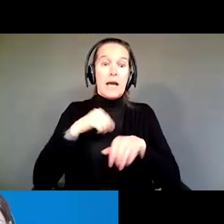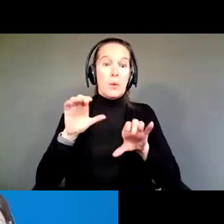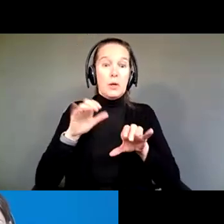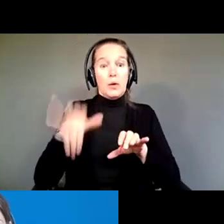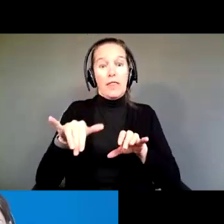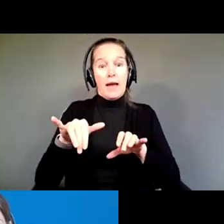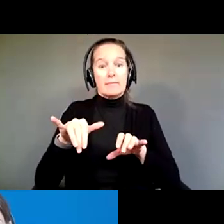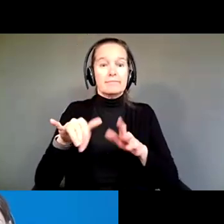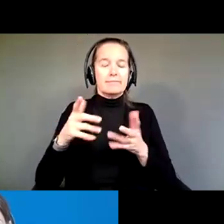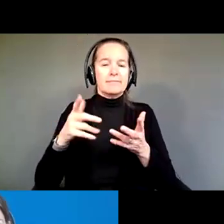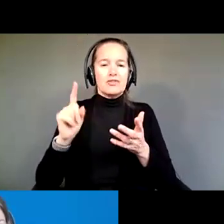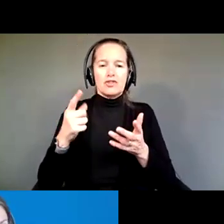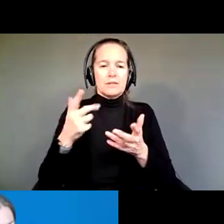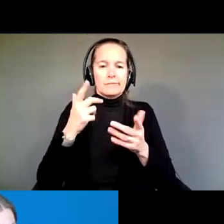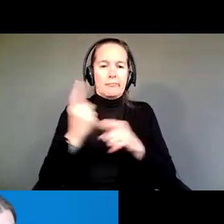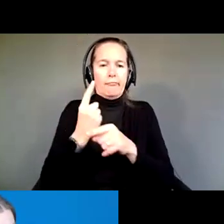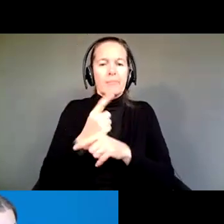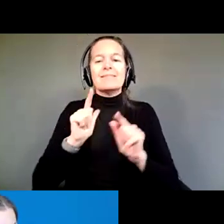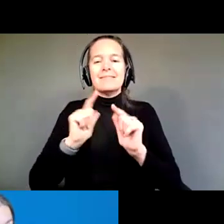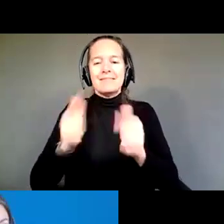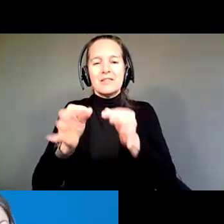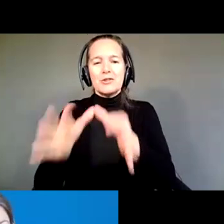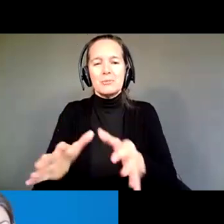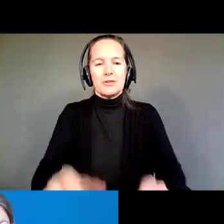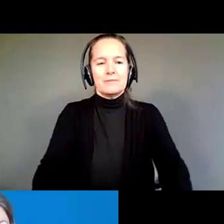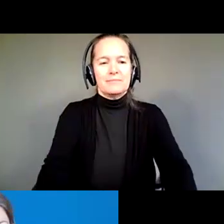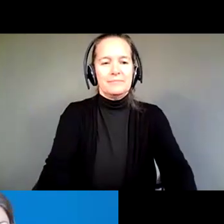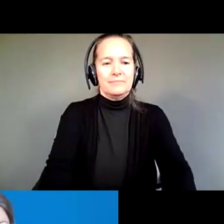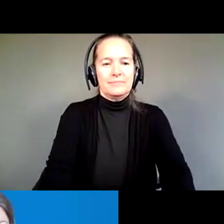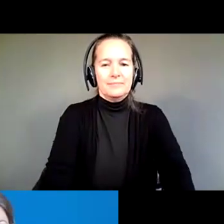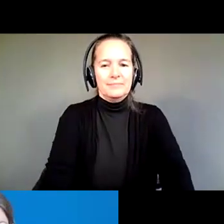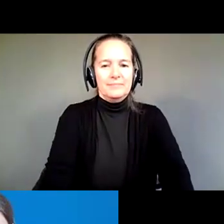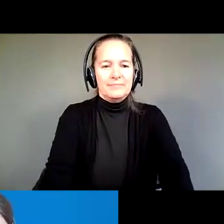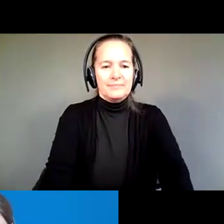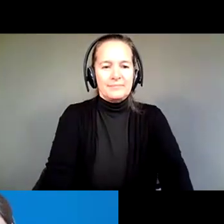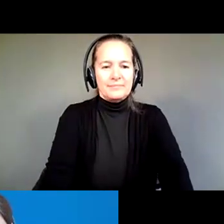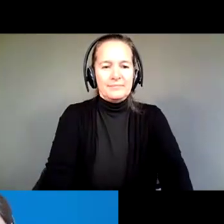It's just, you know, today I pick out lunch, tomorrow you get to pick out lunch, you know.